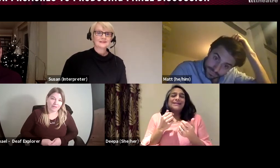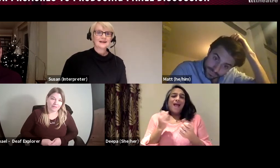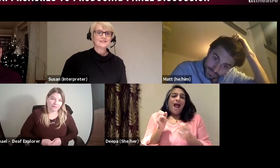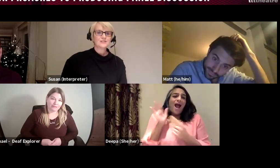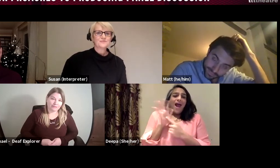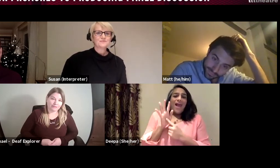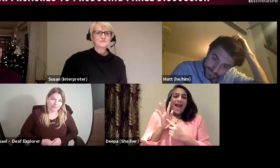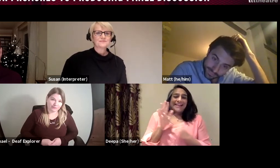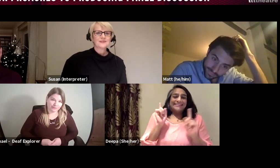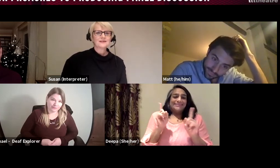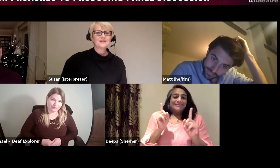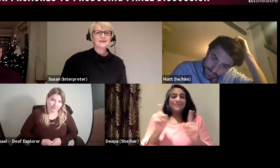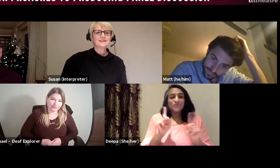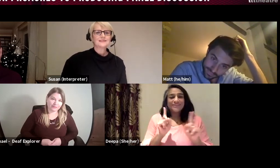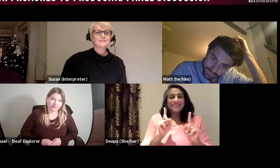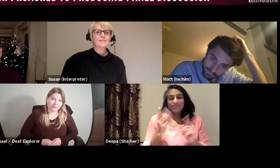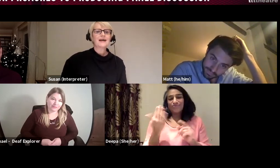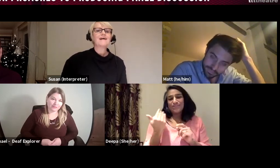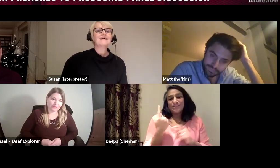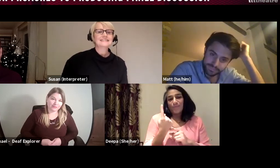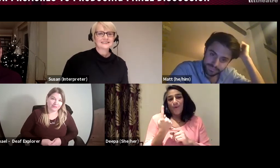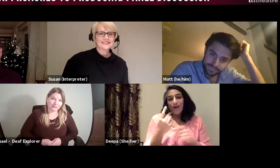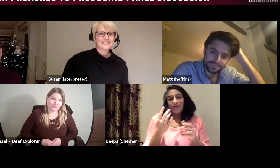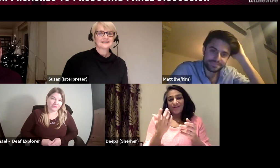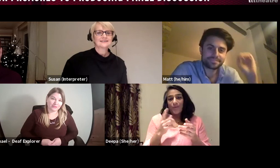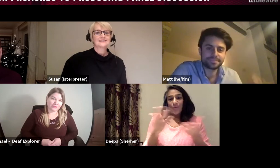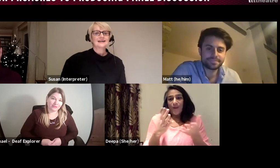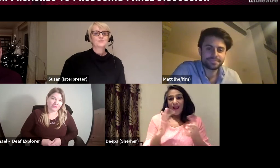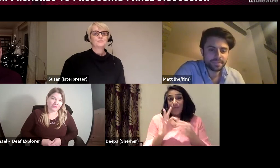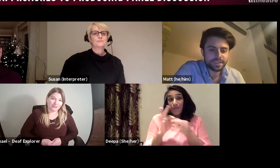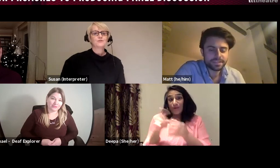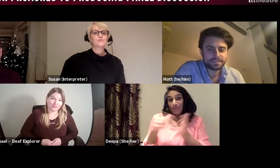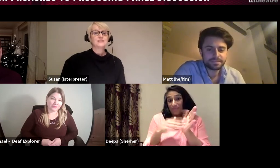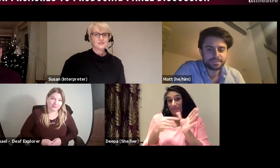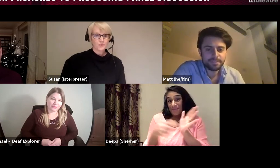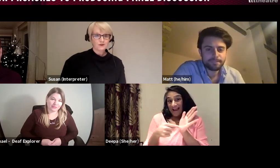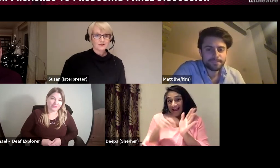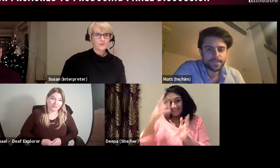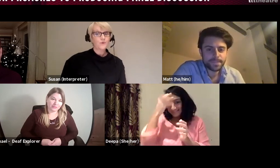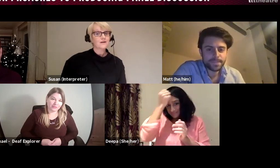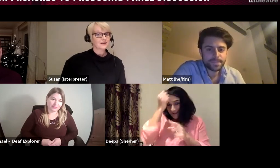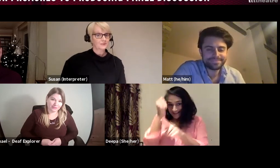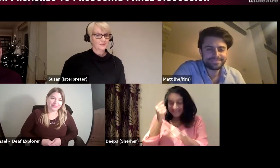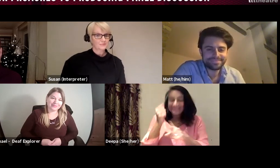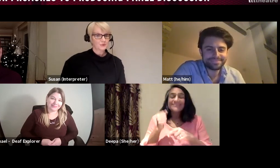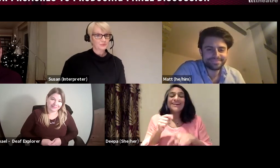And I think my highlight has been my most recent work, working with Matt Maltby,